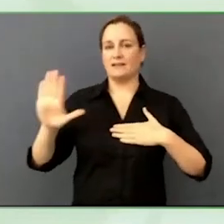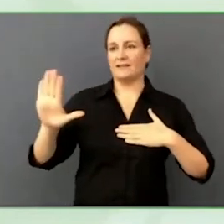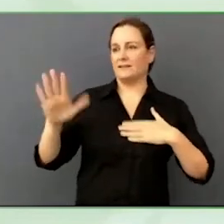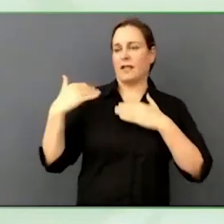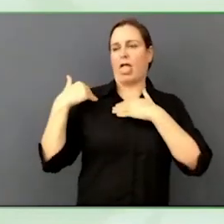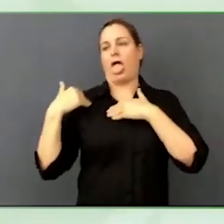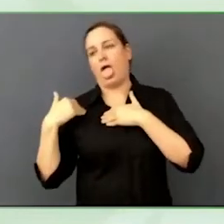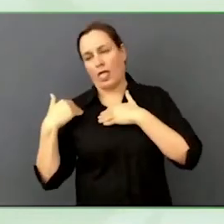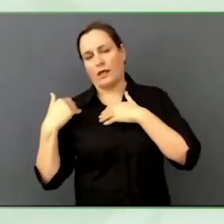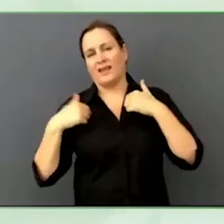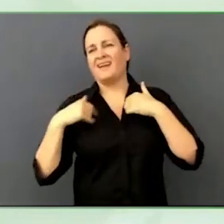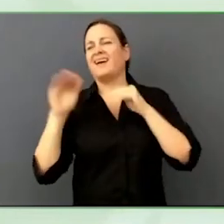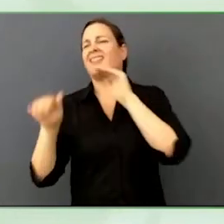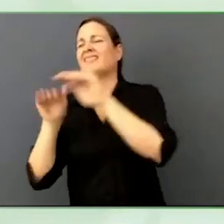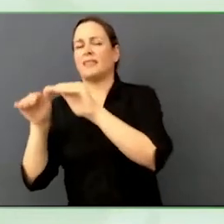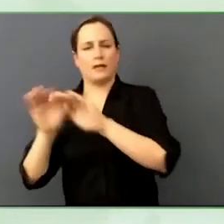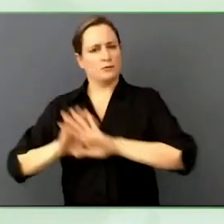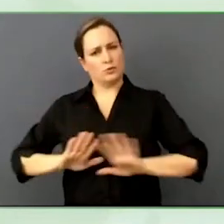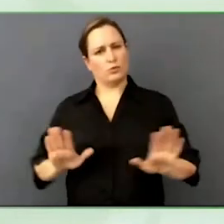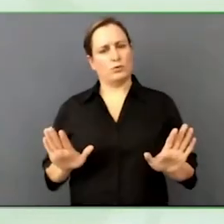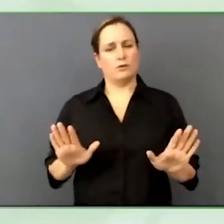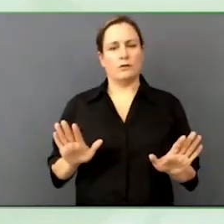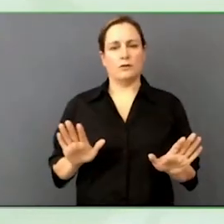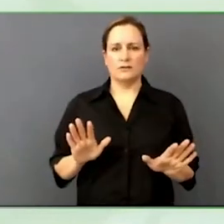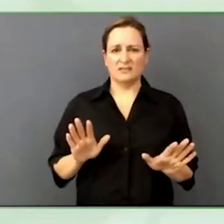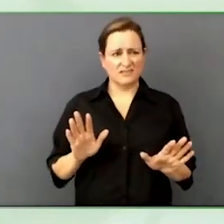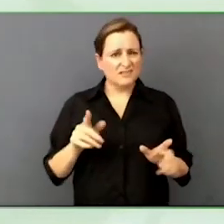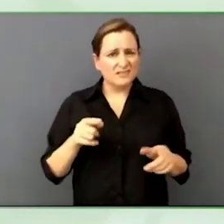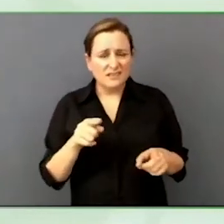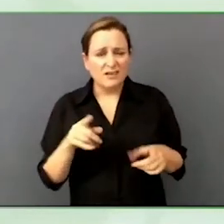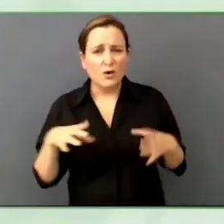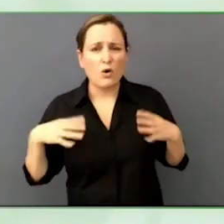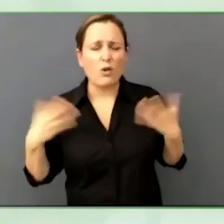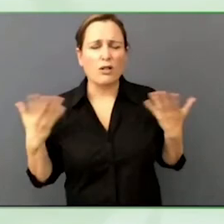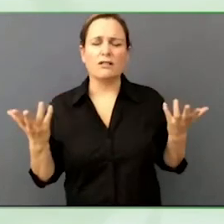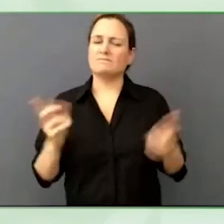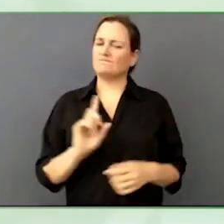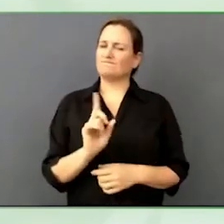We wanted to move past that, focus on designing meaningful experiences,